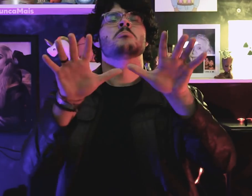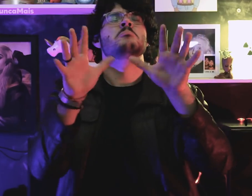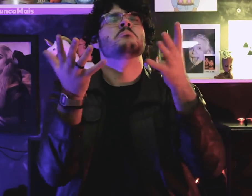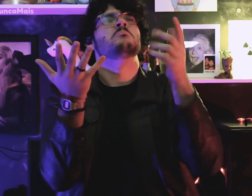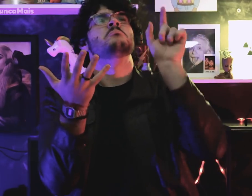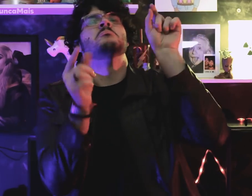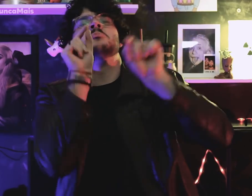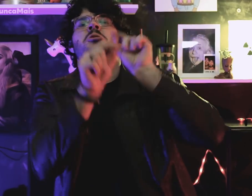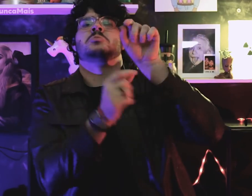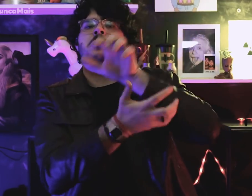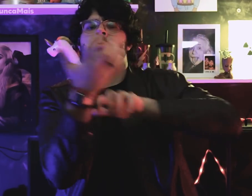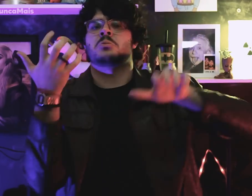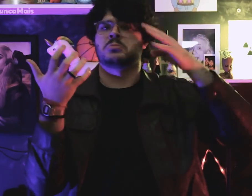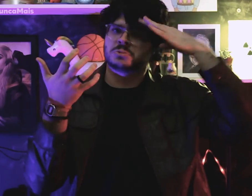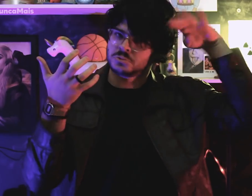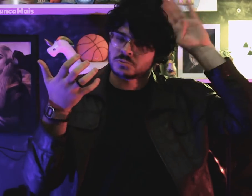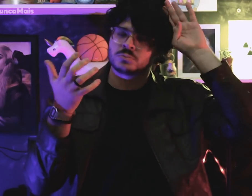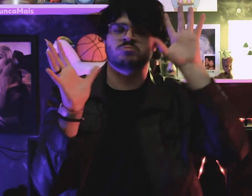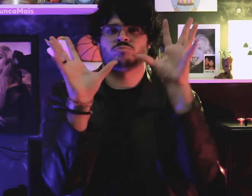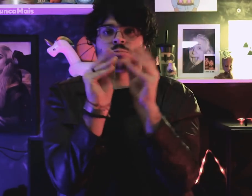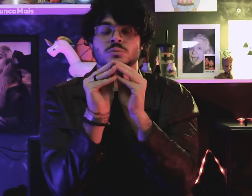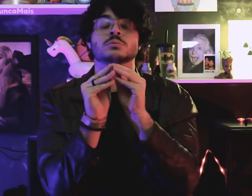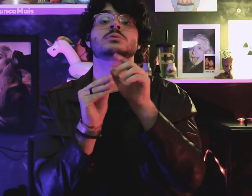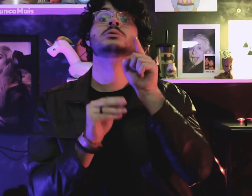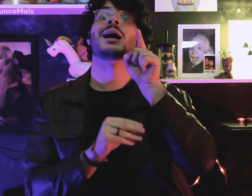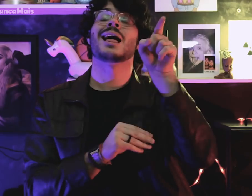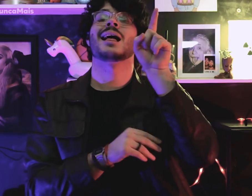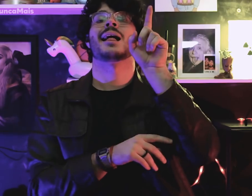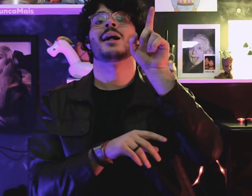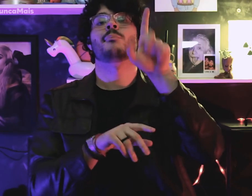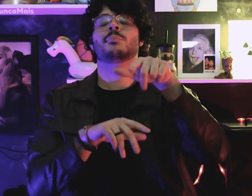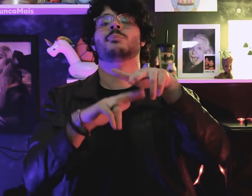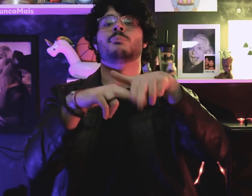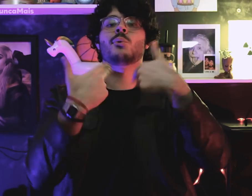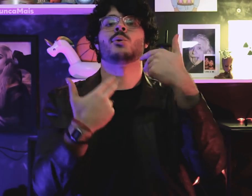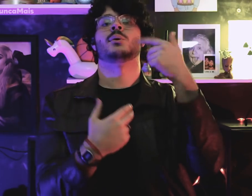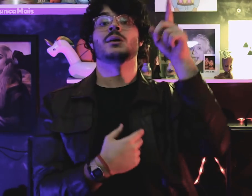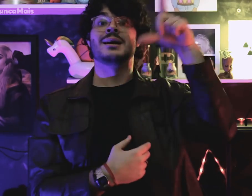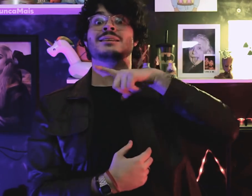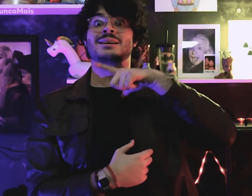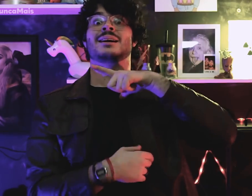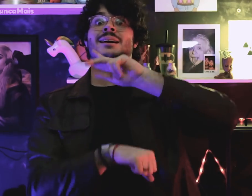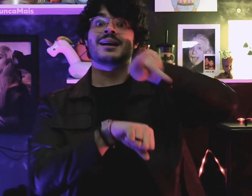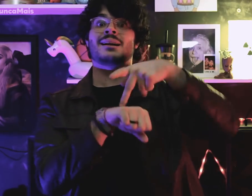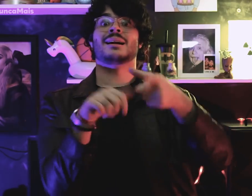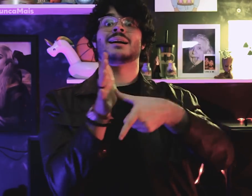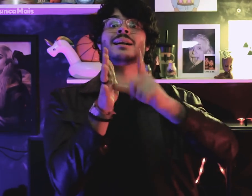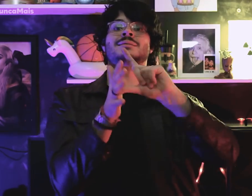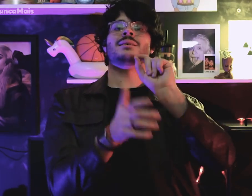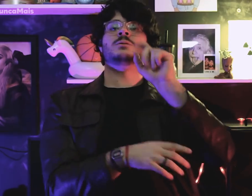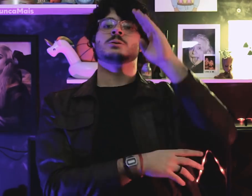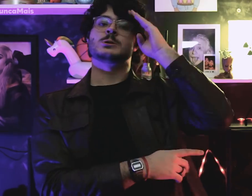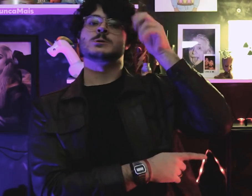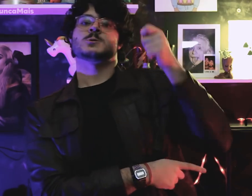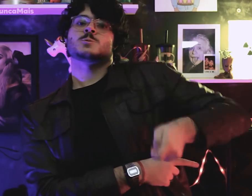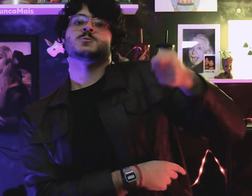In short, it was the Cuban revolution that overthrew the military dictatorship